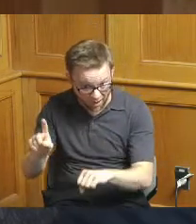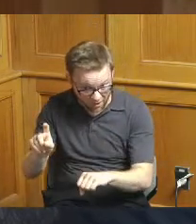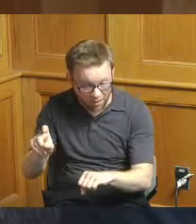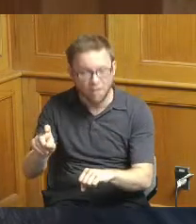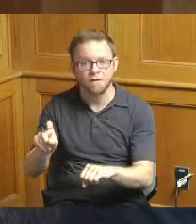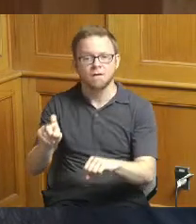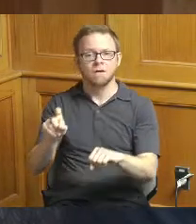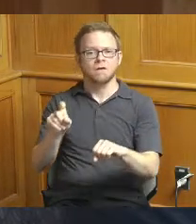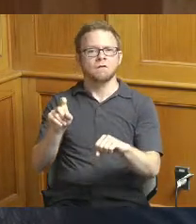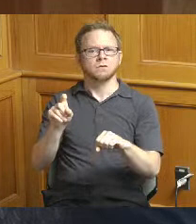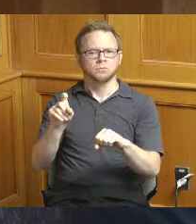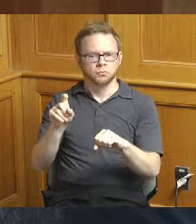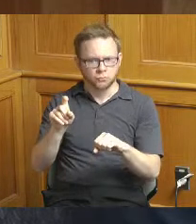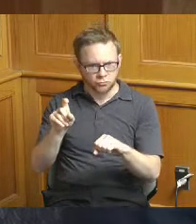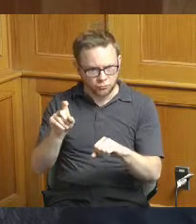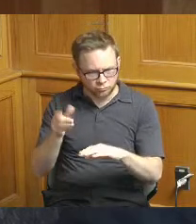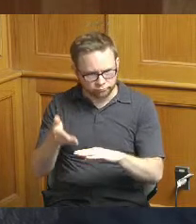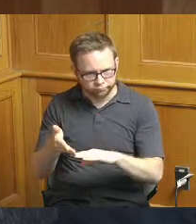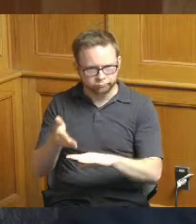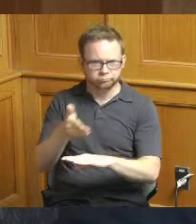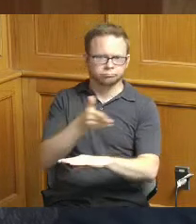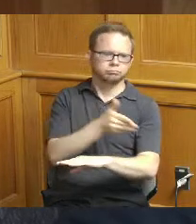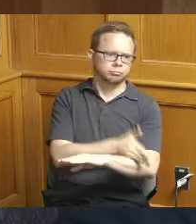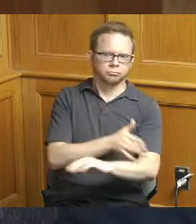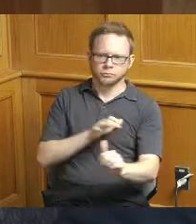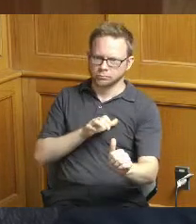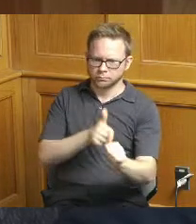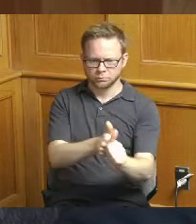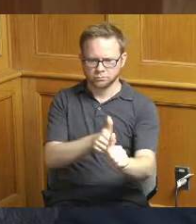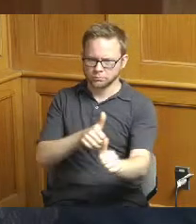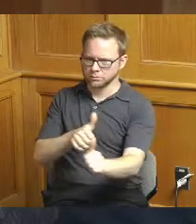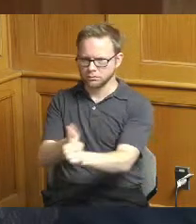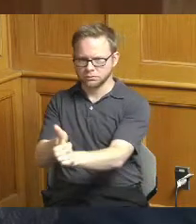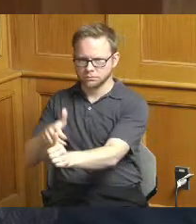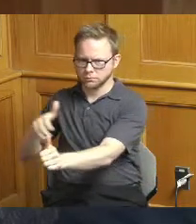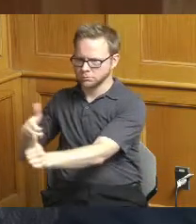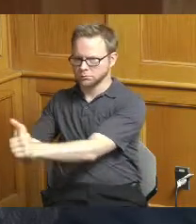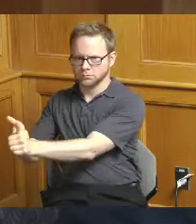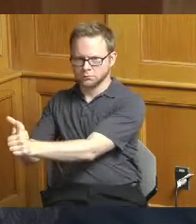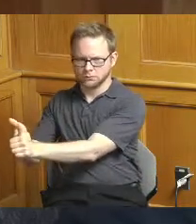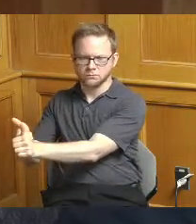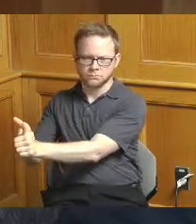to turn a corner where we are not running behind and we get up to speed on some of